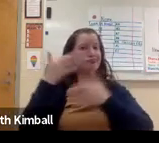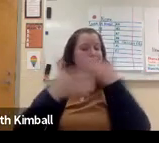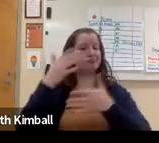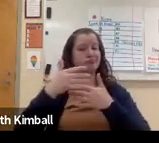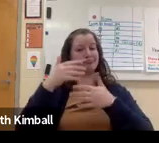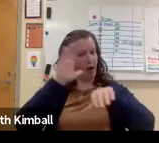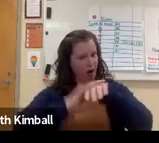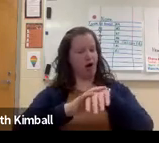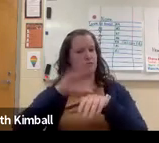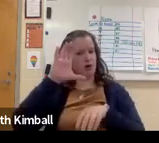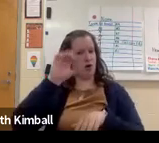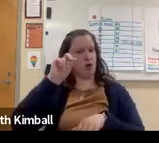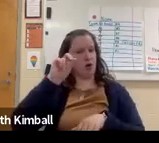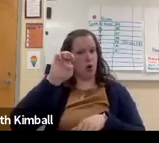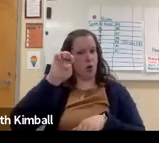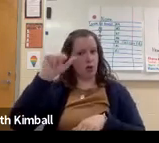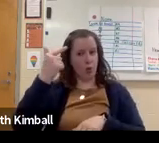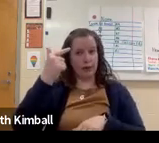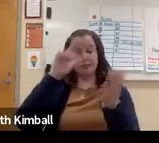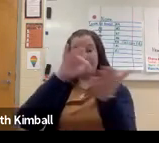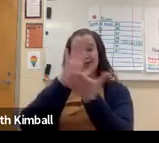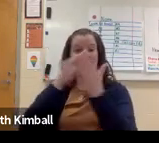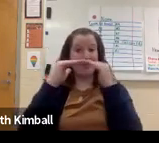So that was a pretty easy class to work through.